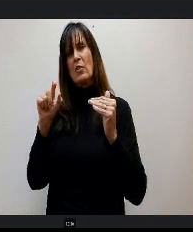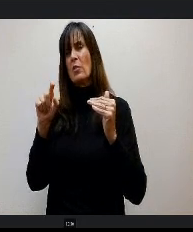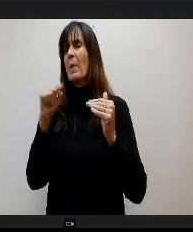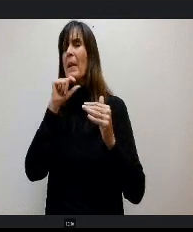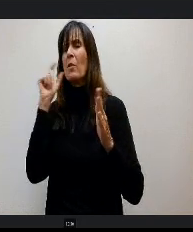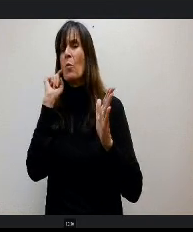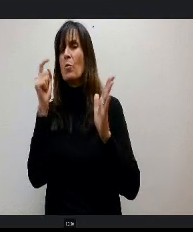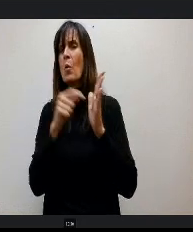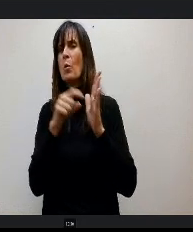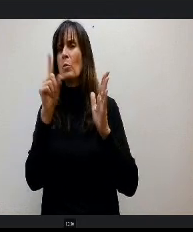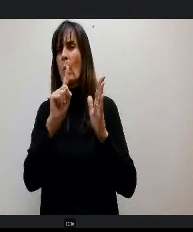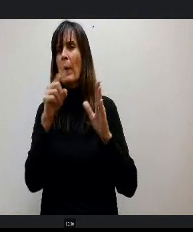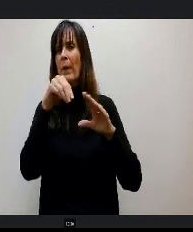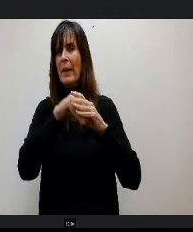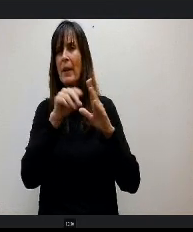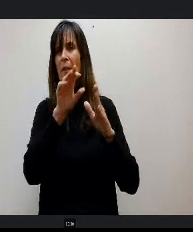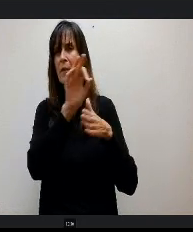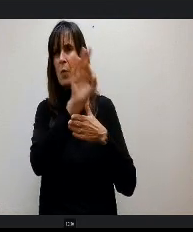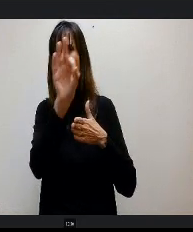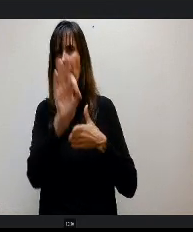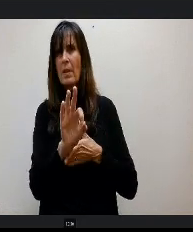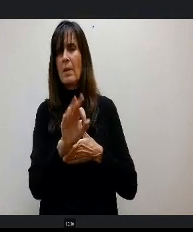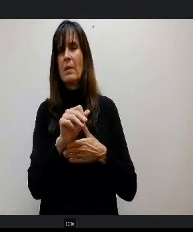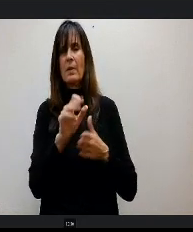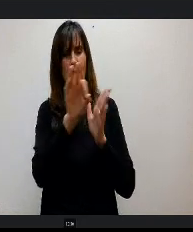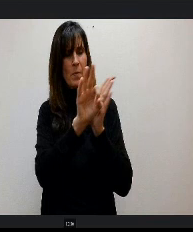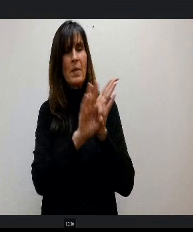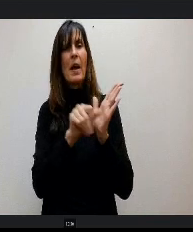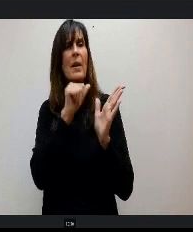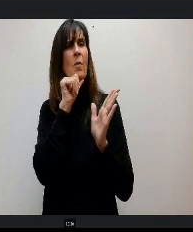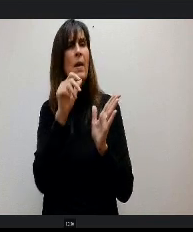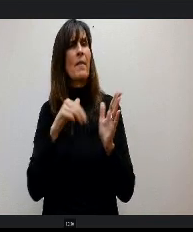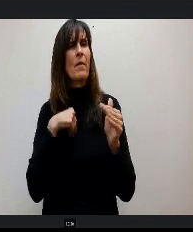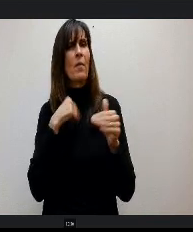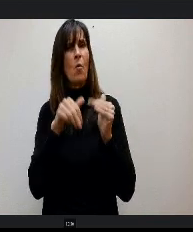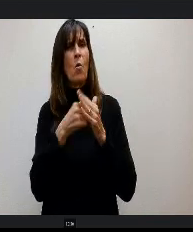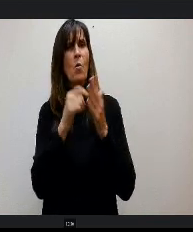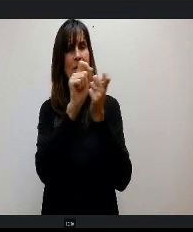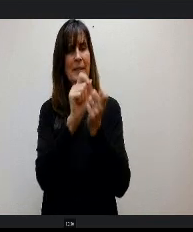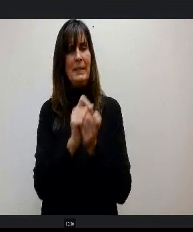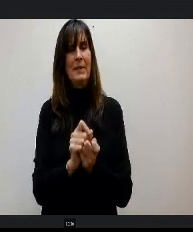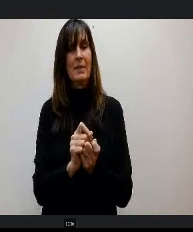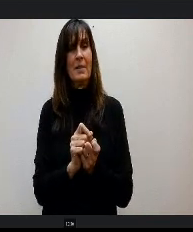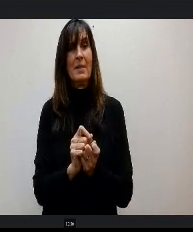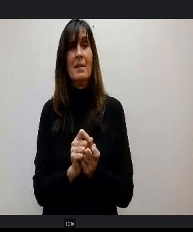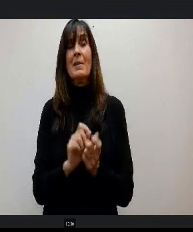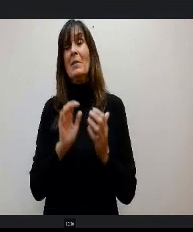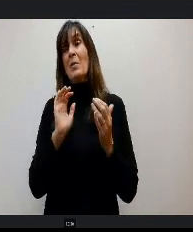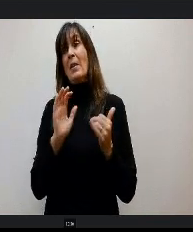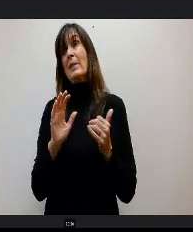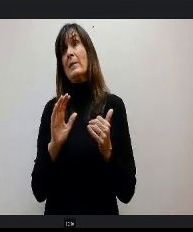it's just I don't have all of those details So that's kind of where we are right now. That's some reasons